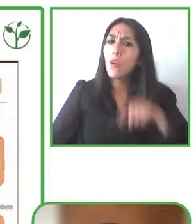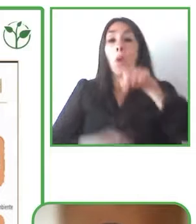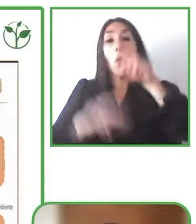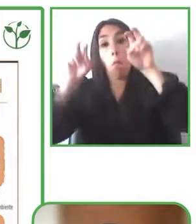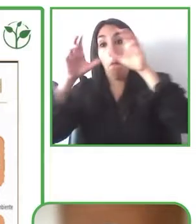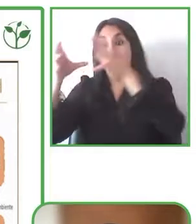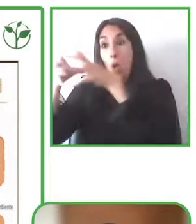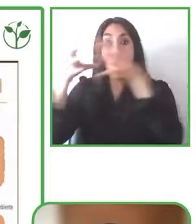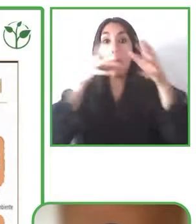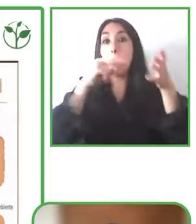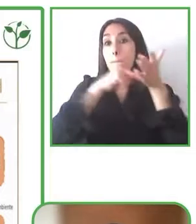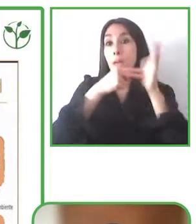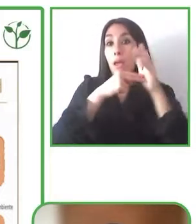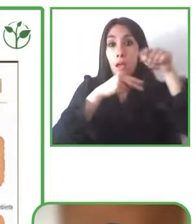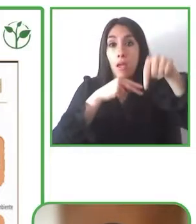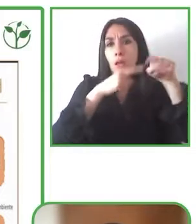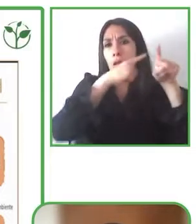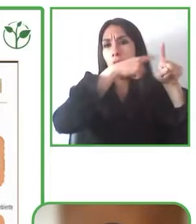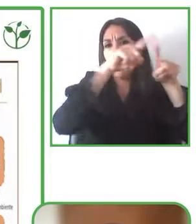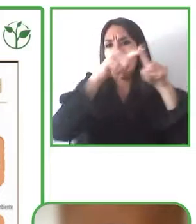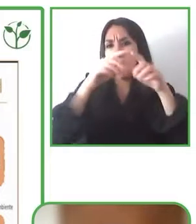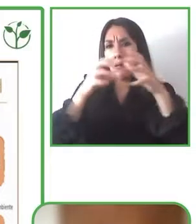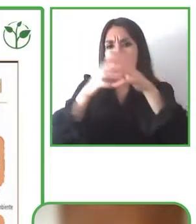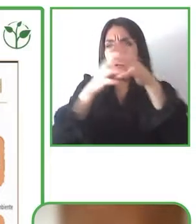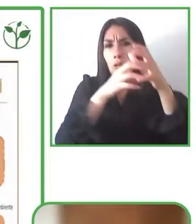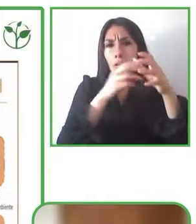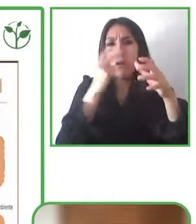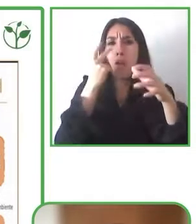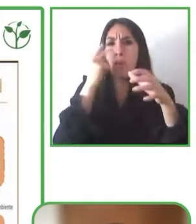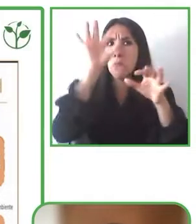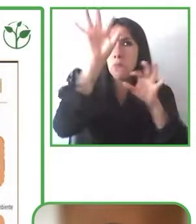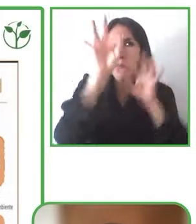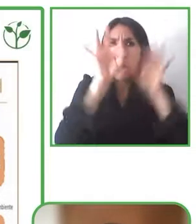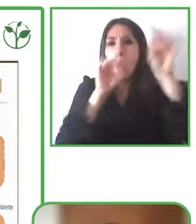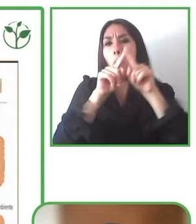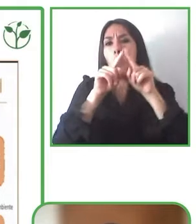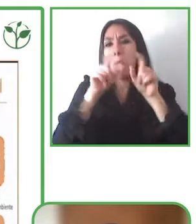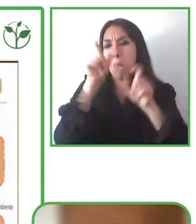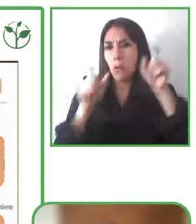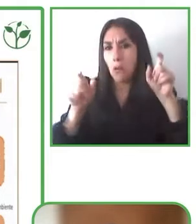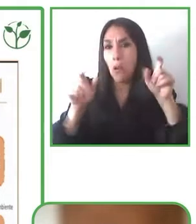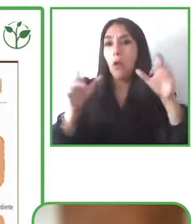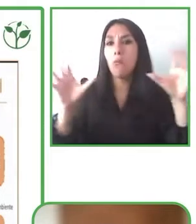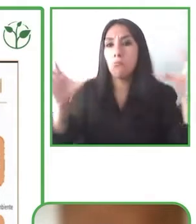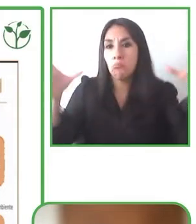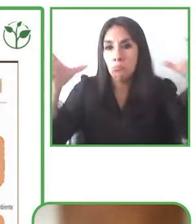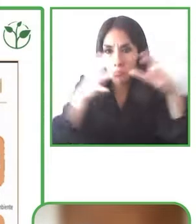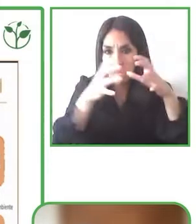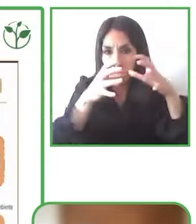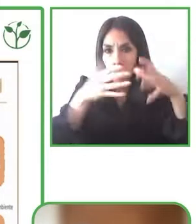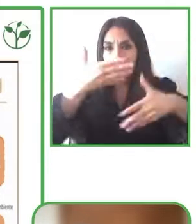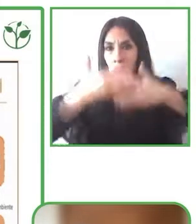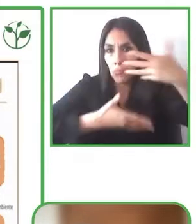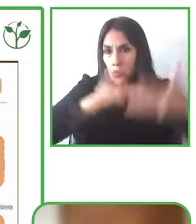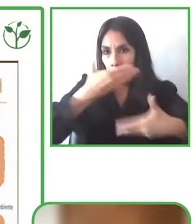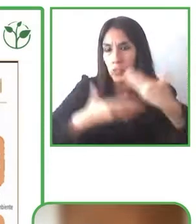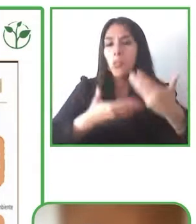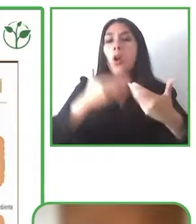world of culture and also, to receive a benefit of all the aspects of arts and culture in the society and how